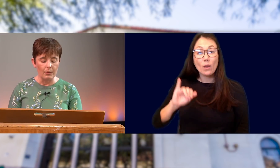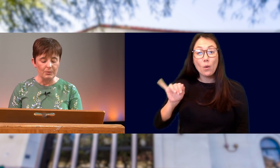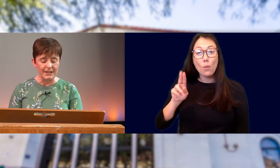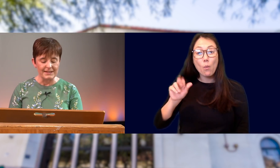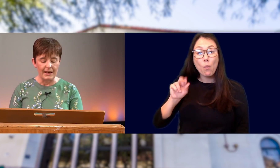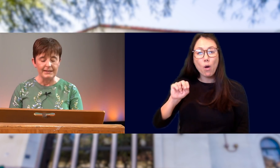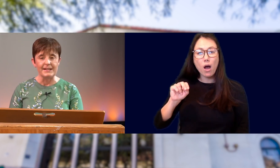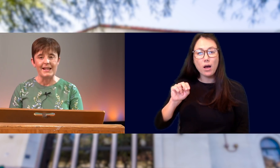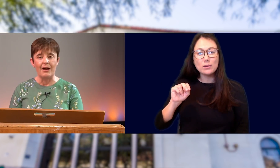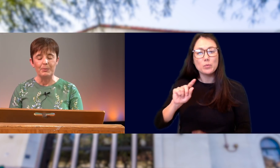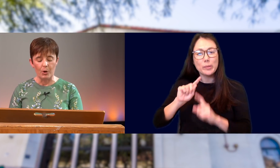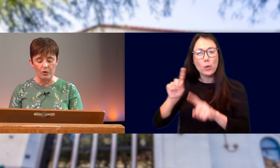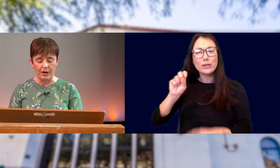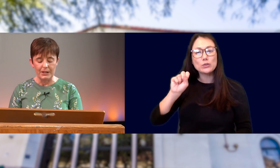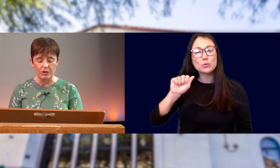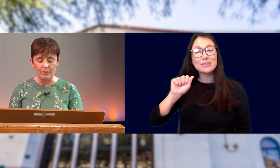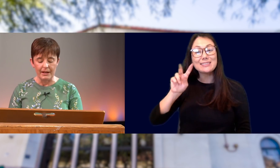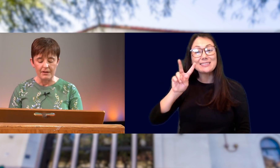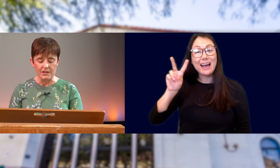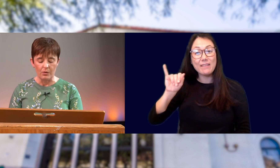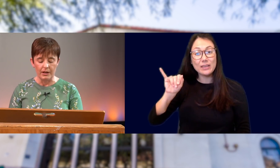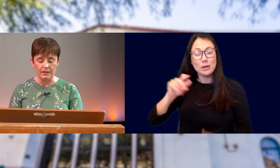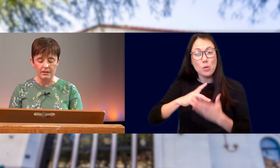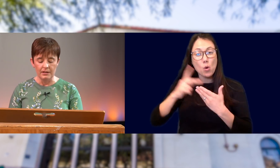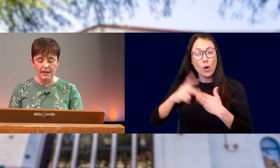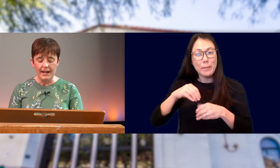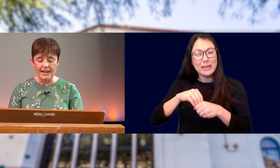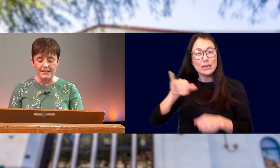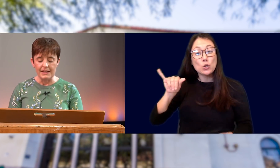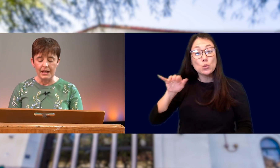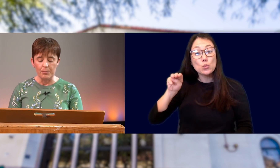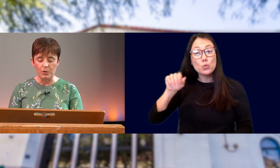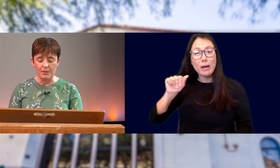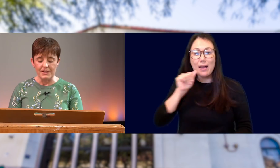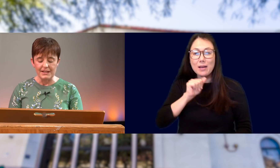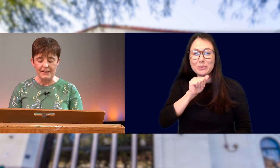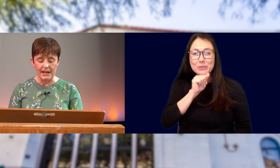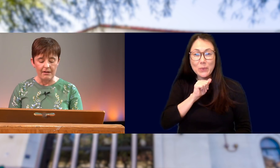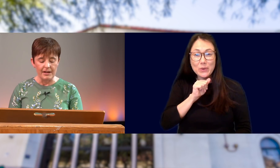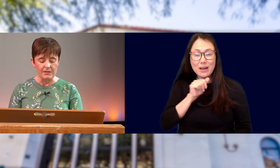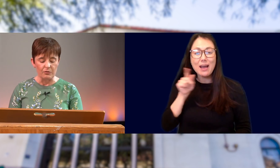JUAN WILL BE ATTENDING THE SAAVI PROGRAM IN YUMA, ARIZONA AND SEEKING EMPLOYMENT IN THE AREAS